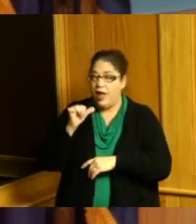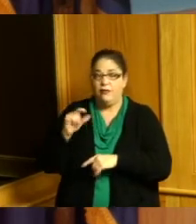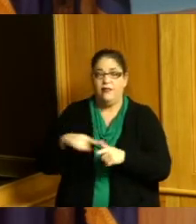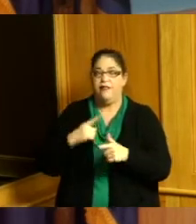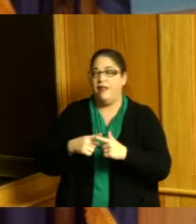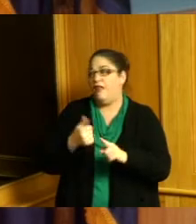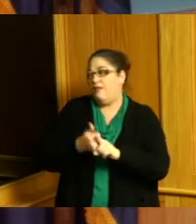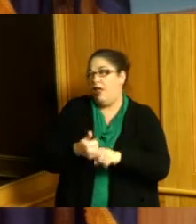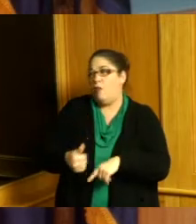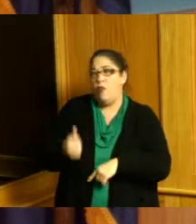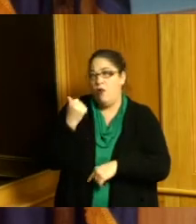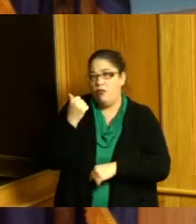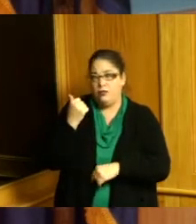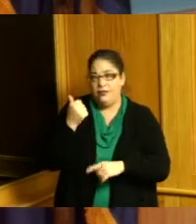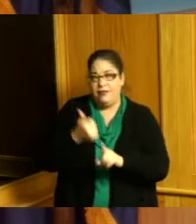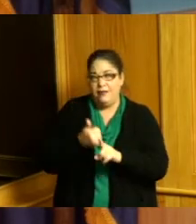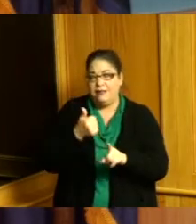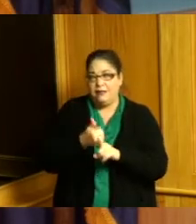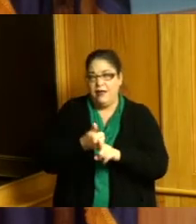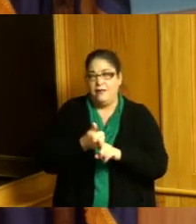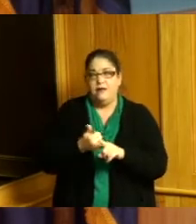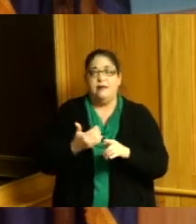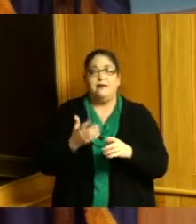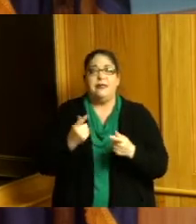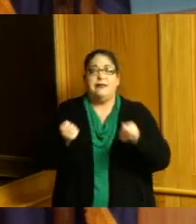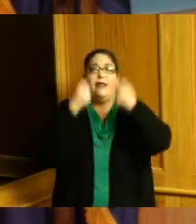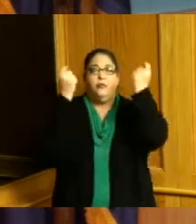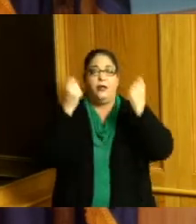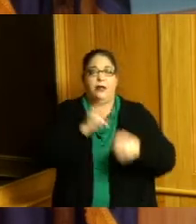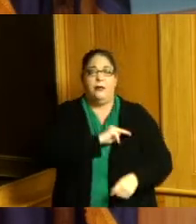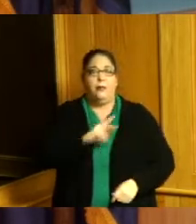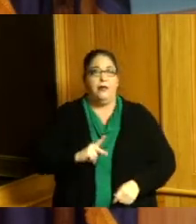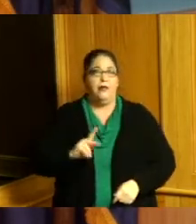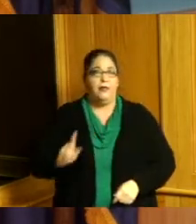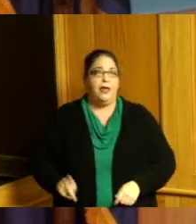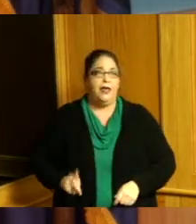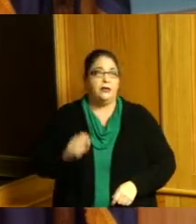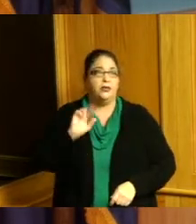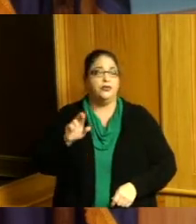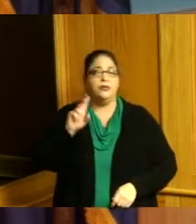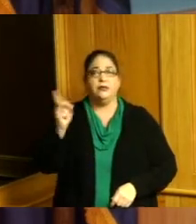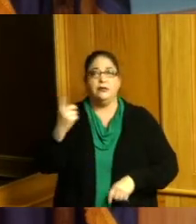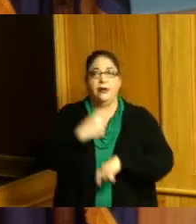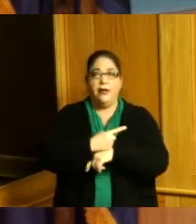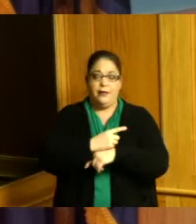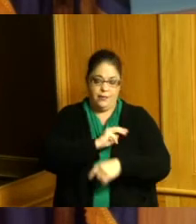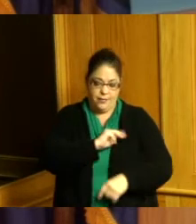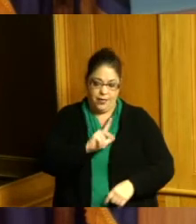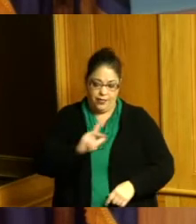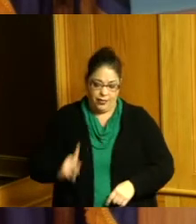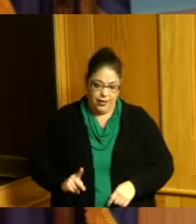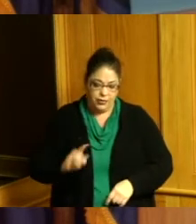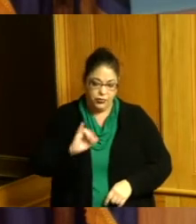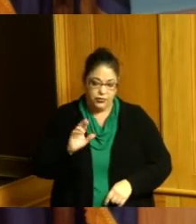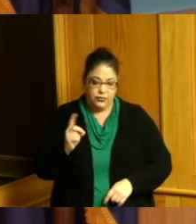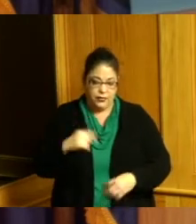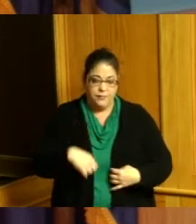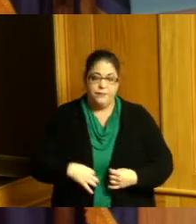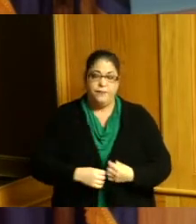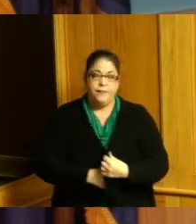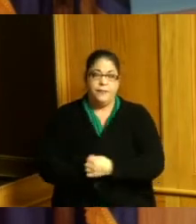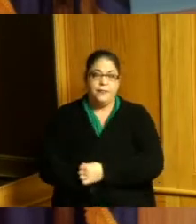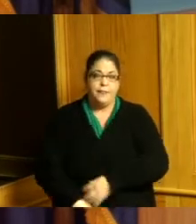that just some good things going forward in 2022 I've said that we are in a state of emergency in